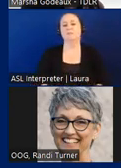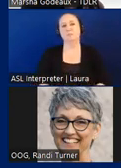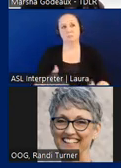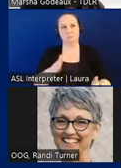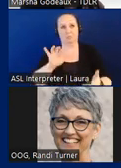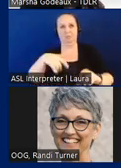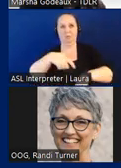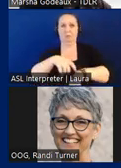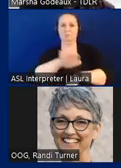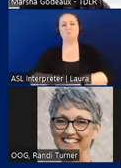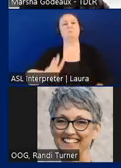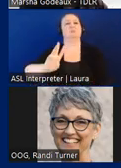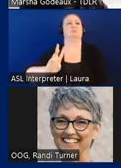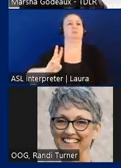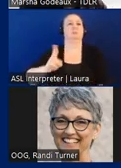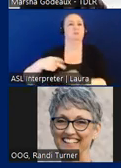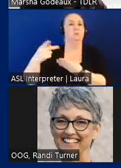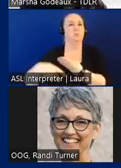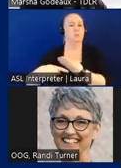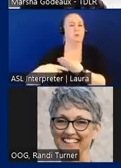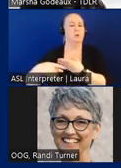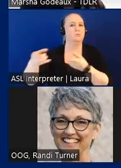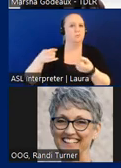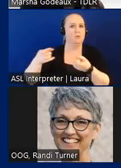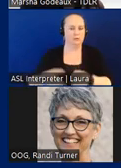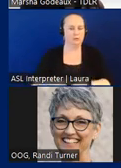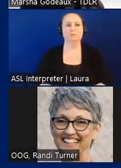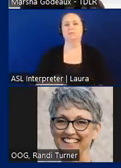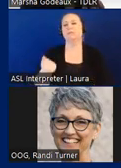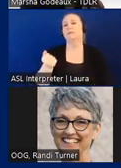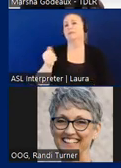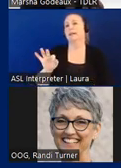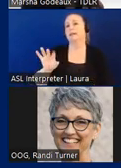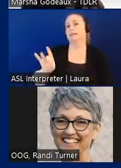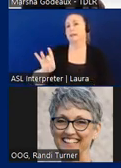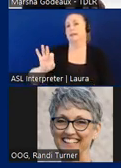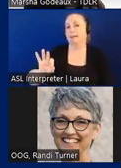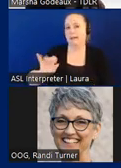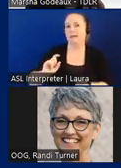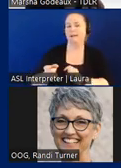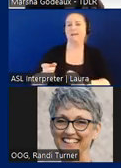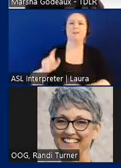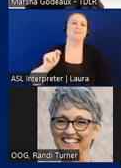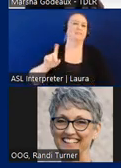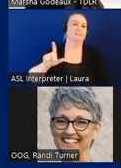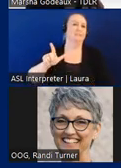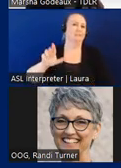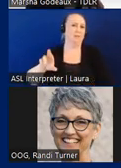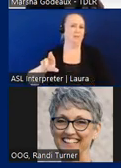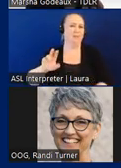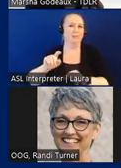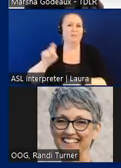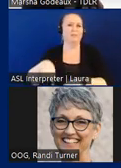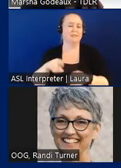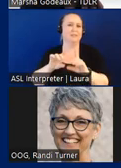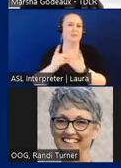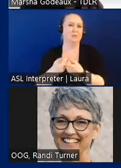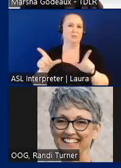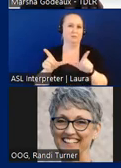that we regulated and then in 1989 we became the Texas Department of Licensing and Regulation.